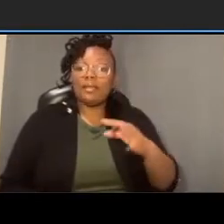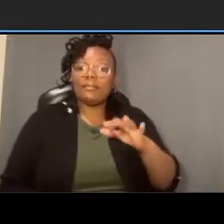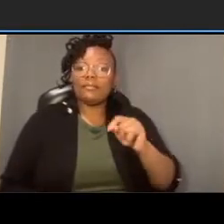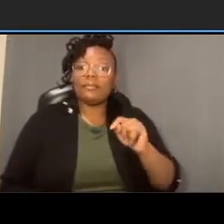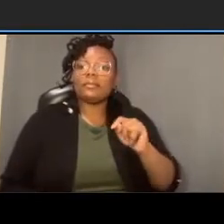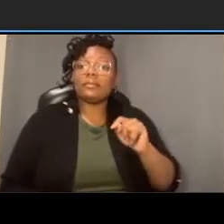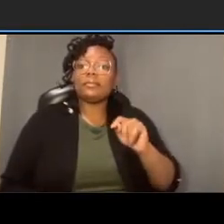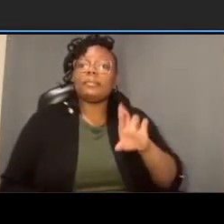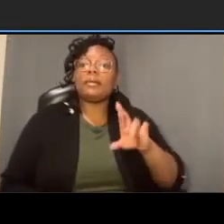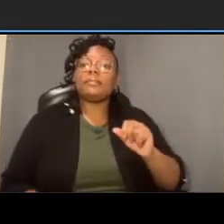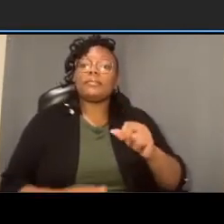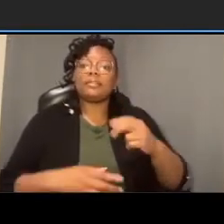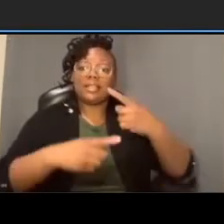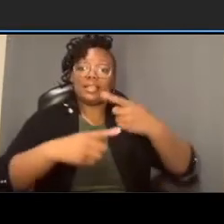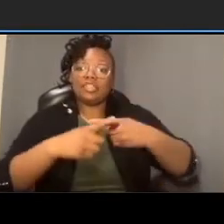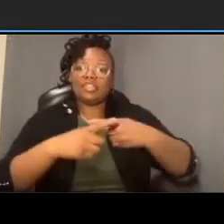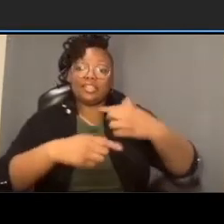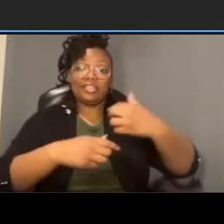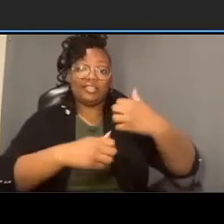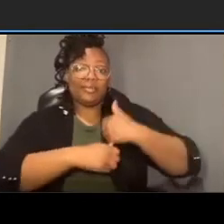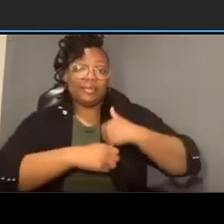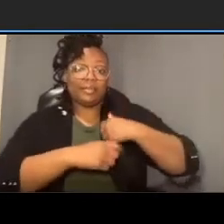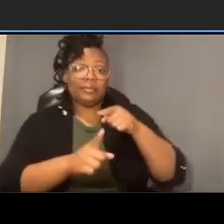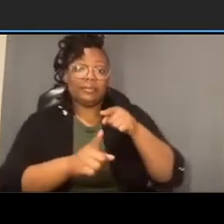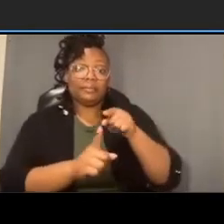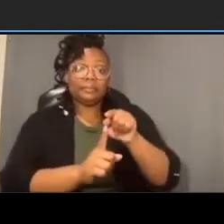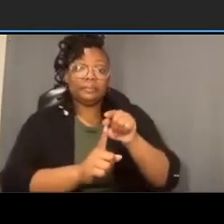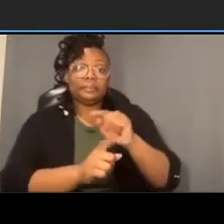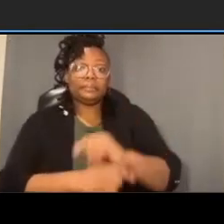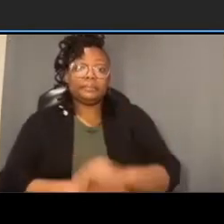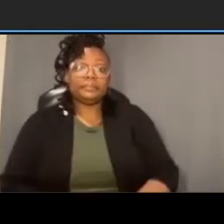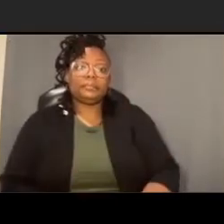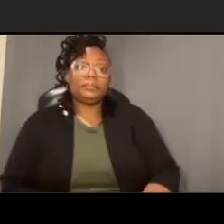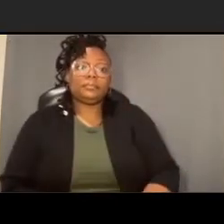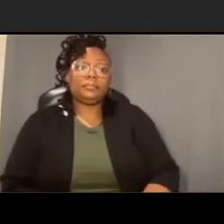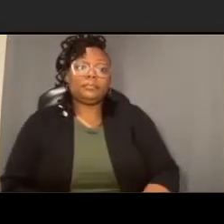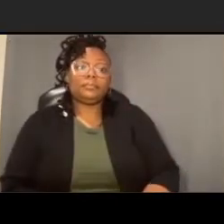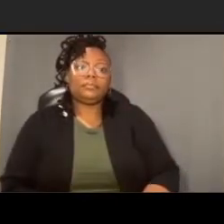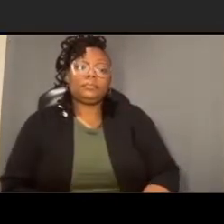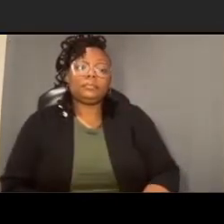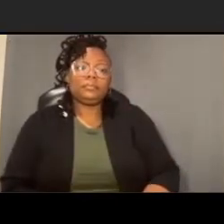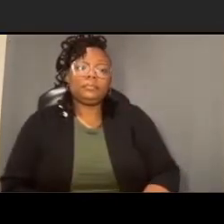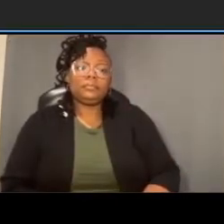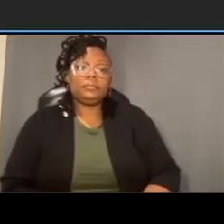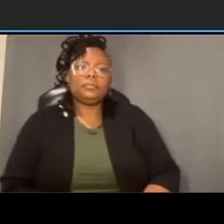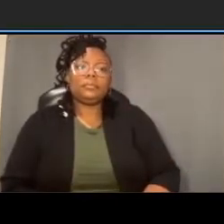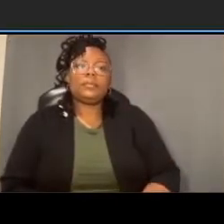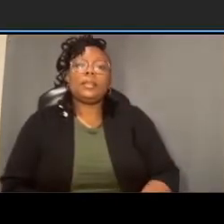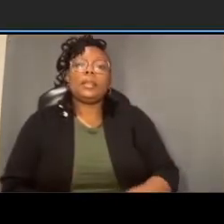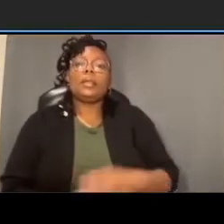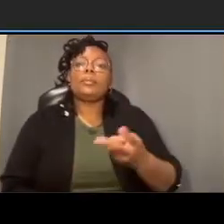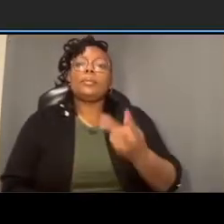and there are um two bus stops in this segment the at military um one one in each direction uh